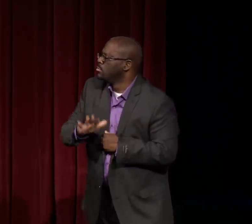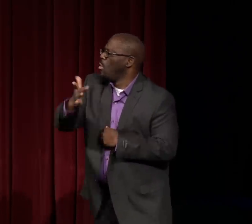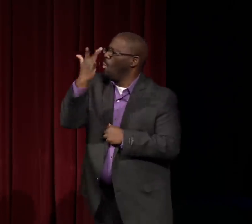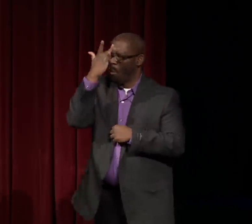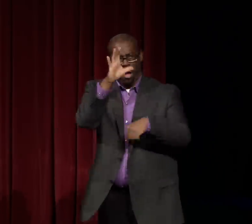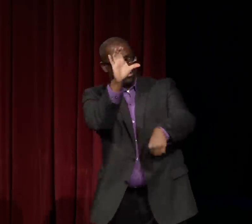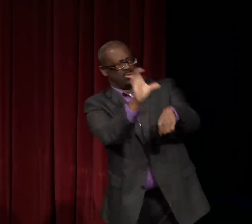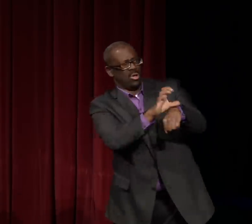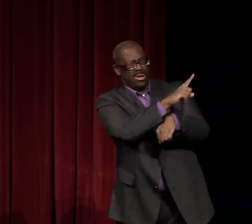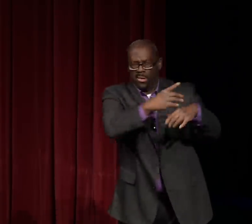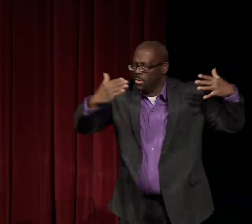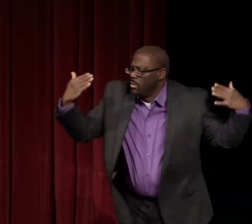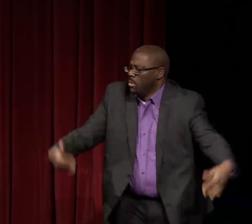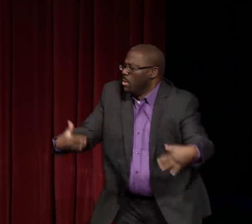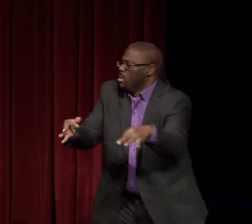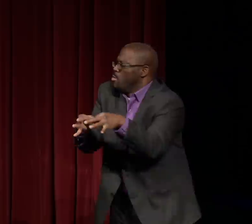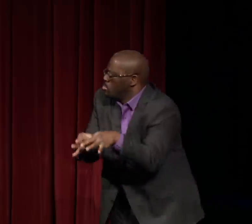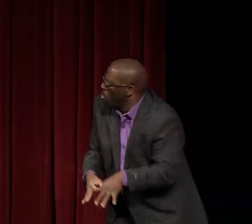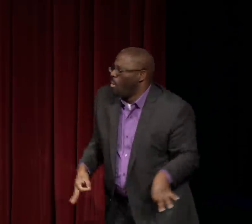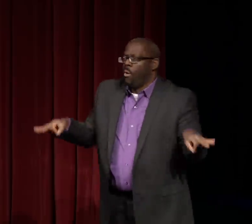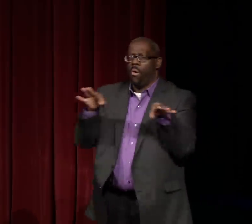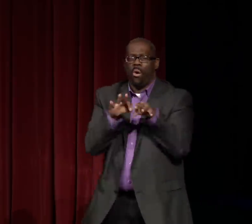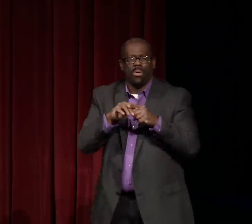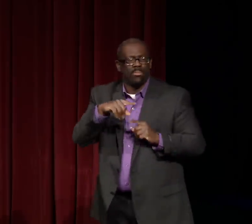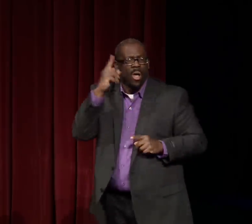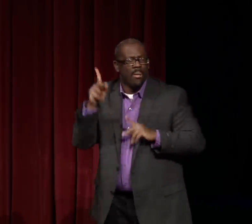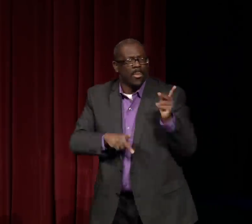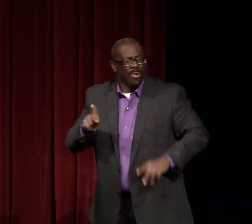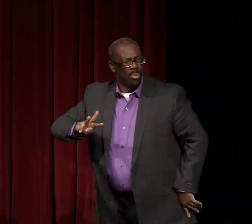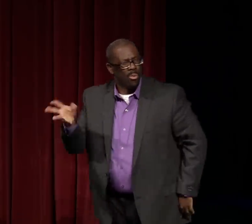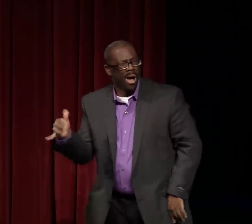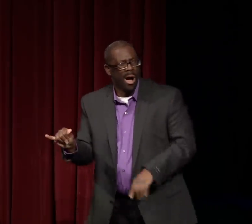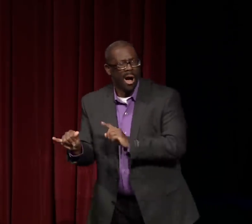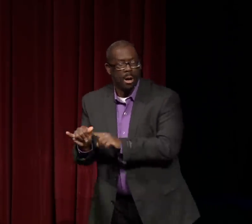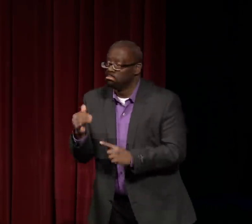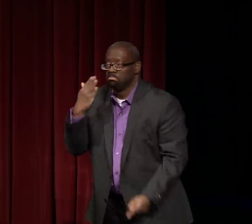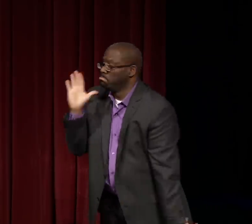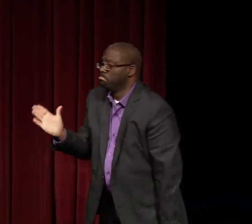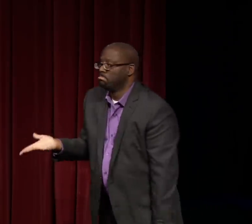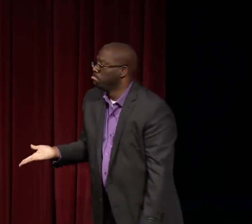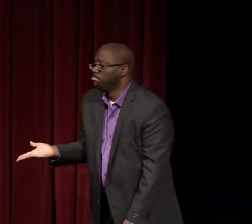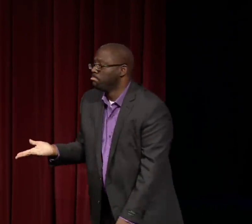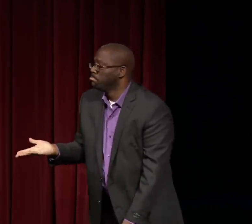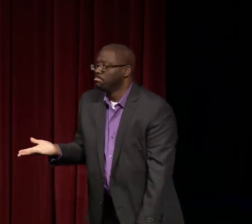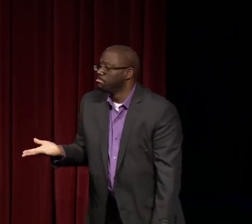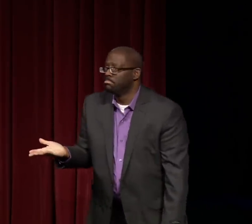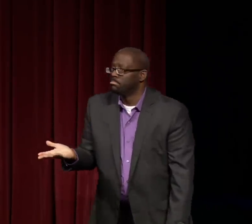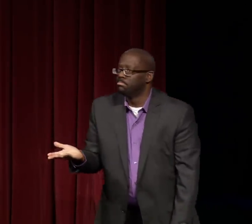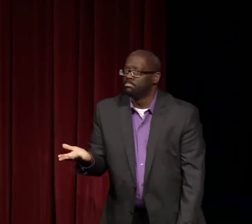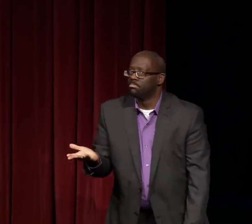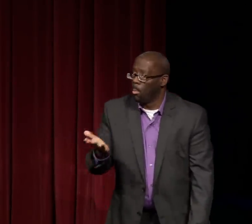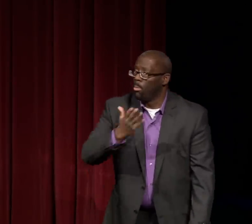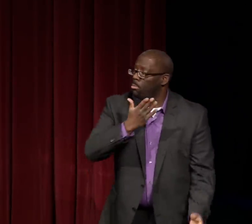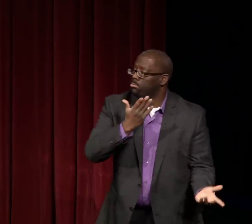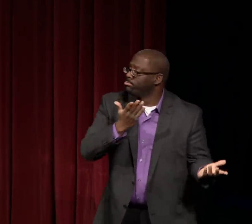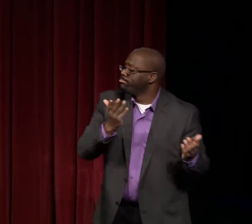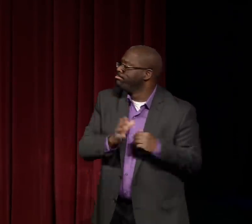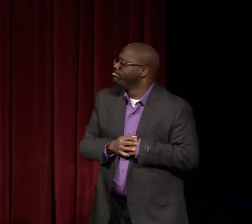this particular food. And they would go to church, but they wouldn't understand how important the church was to the black community.